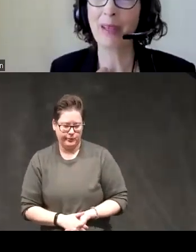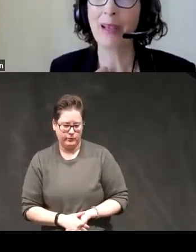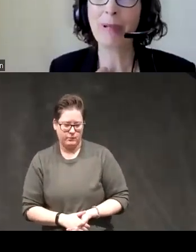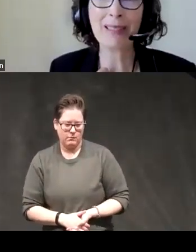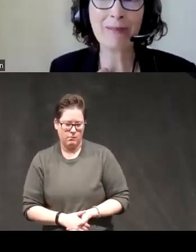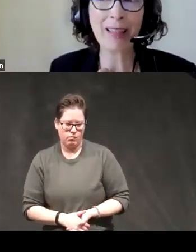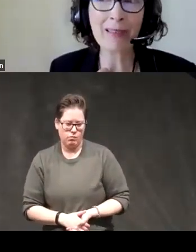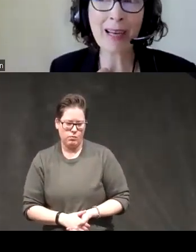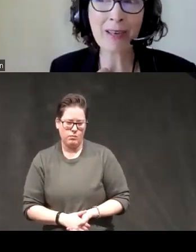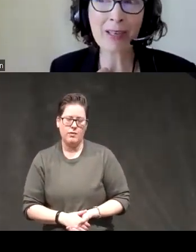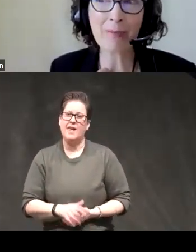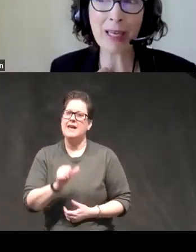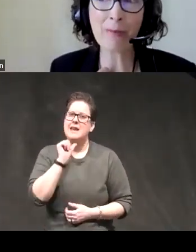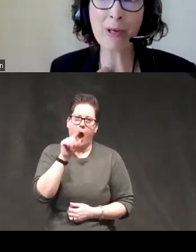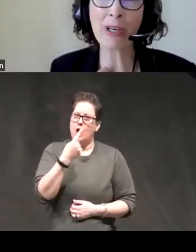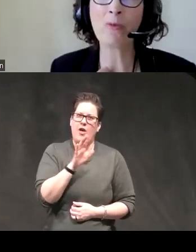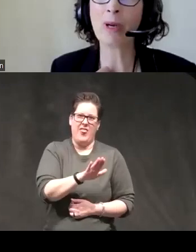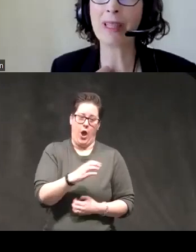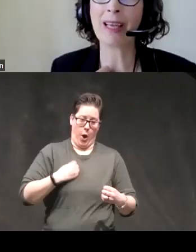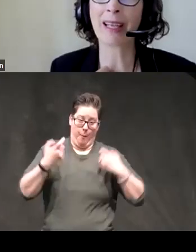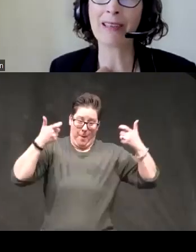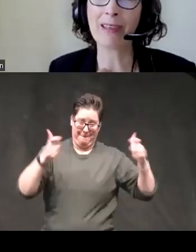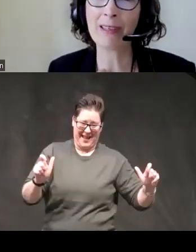because if that's not just a big emotion what the heck is it